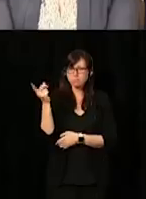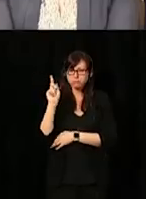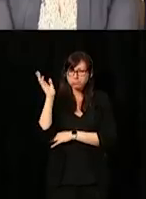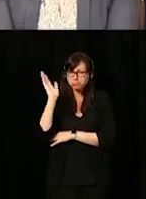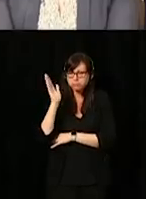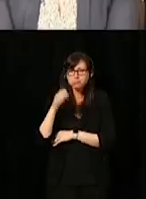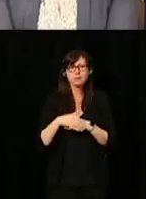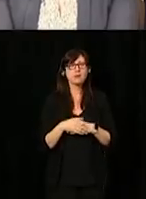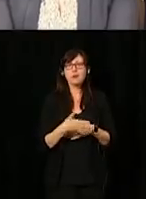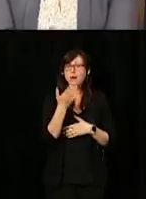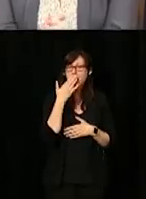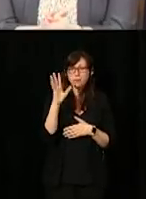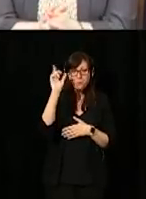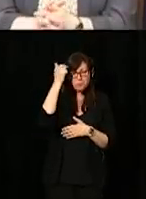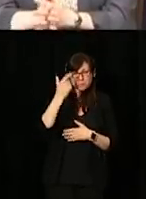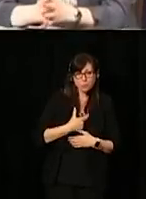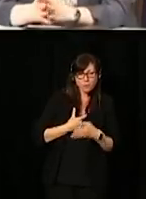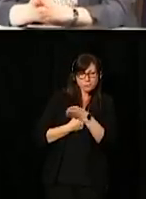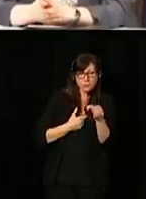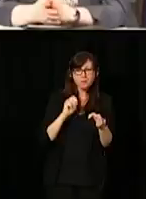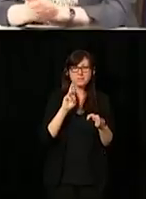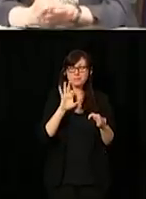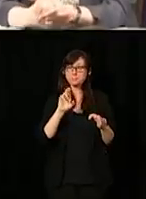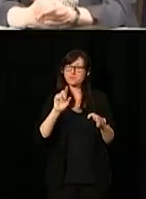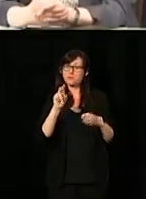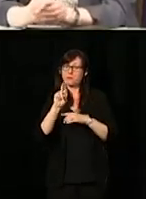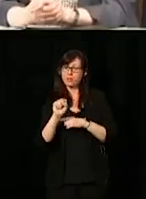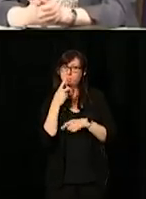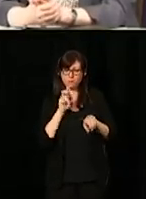Thank you to Minister Qualtrough and Mr. Fergus for coming and joining us today.